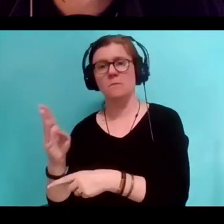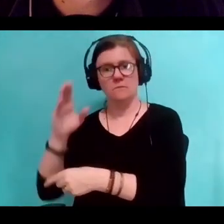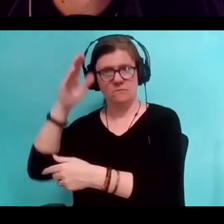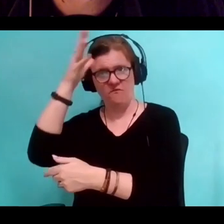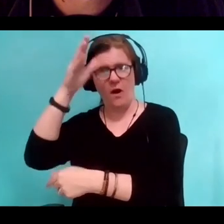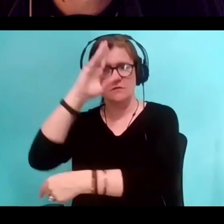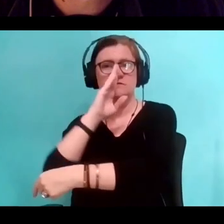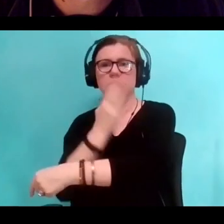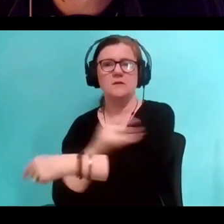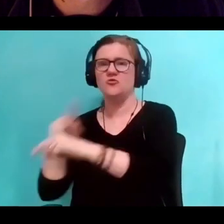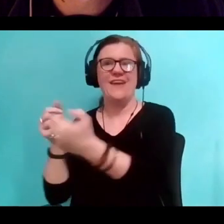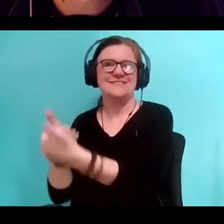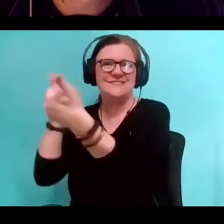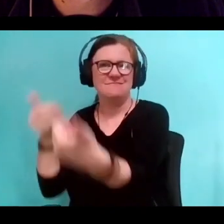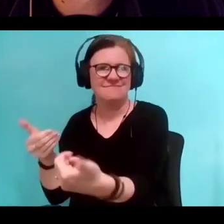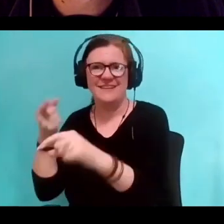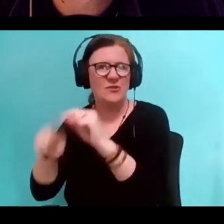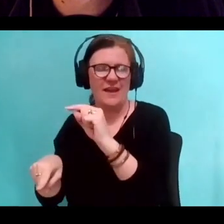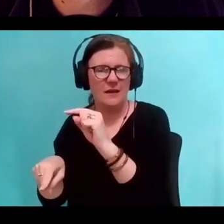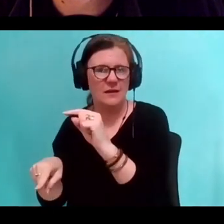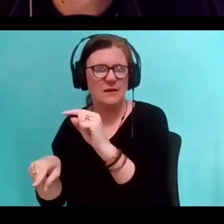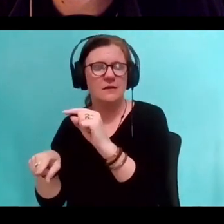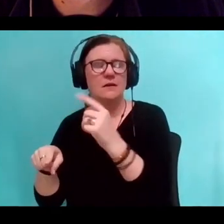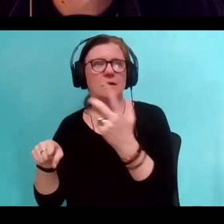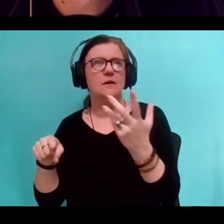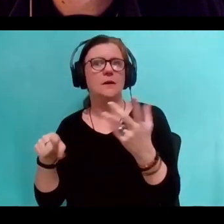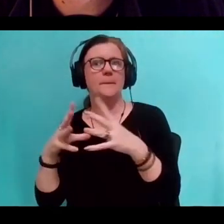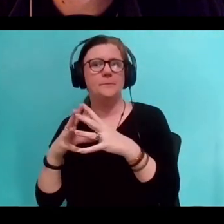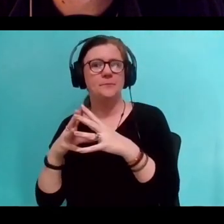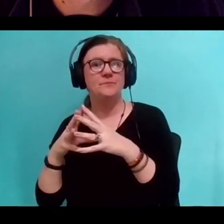and a complicated relationship.